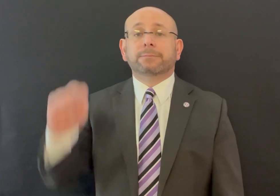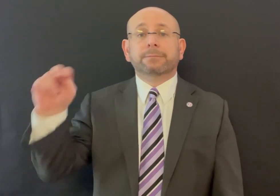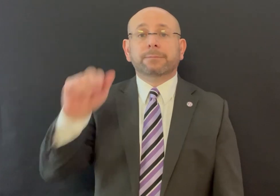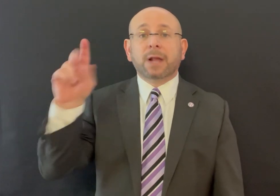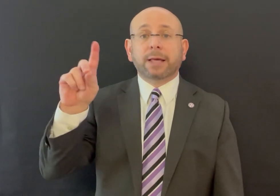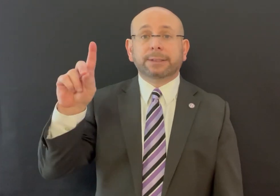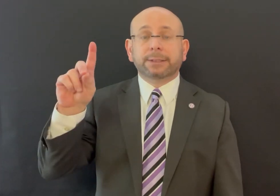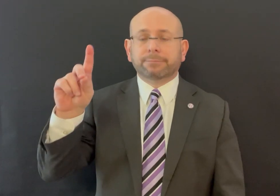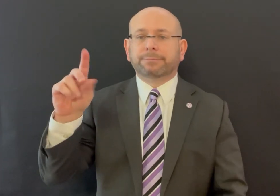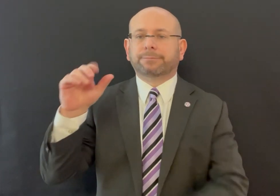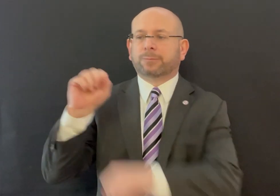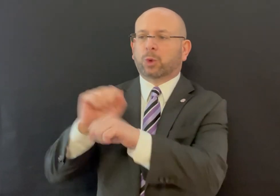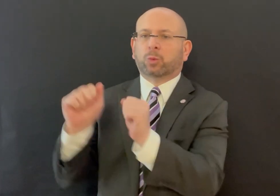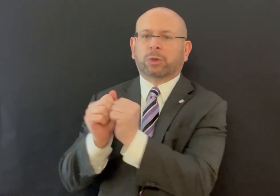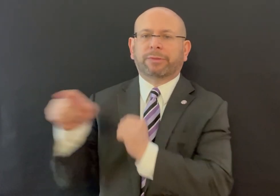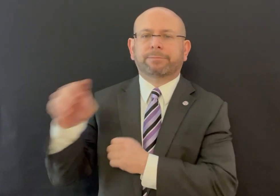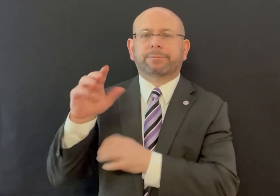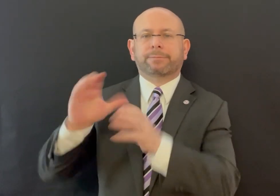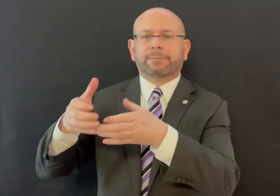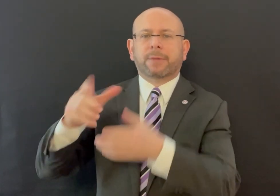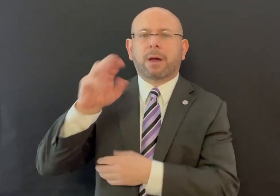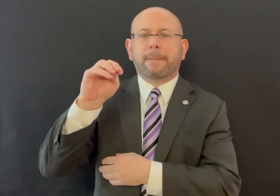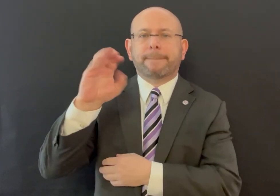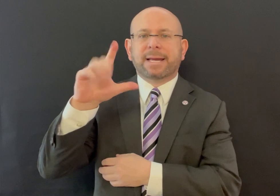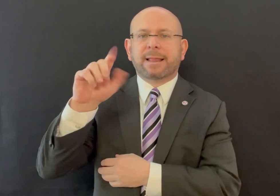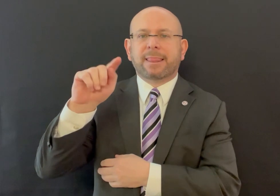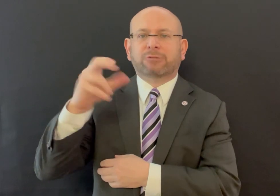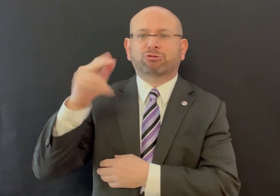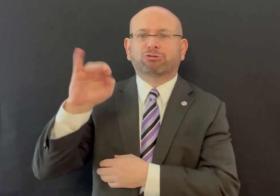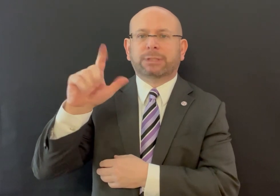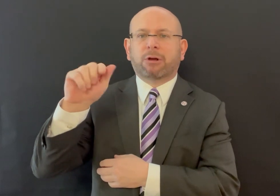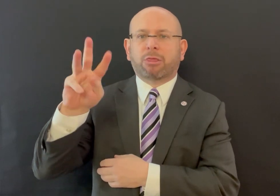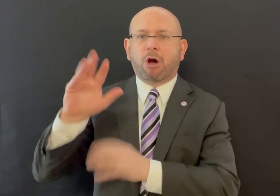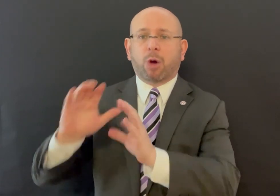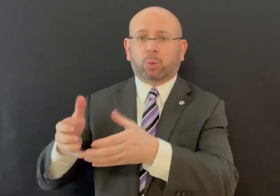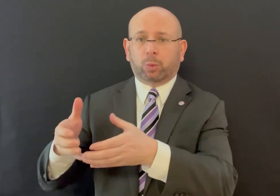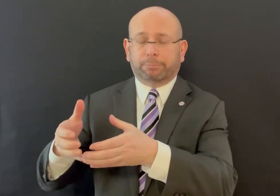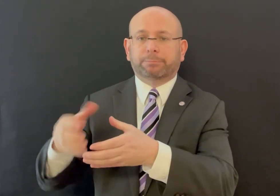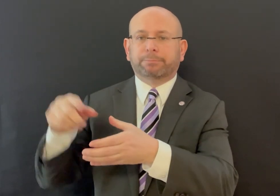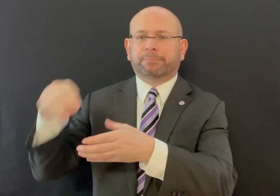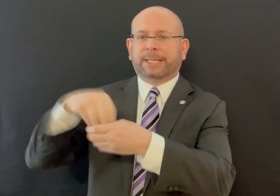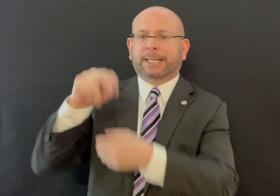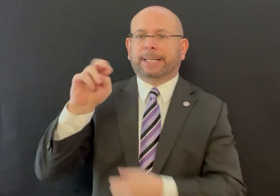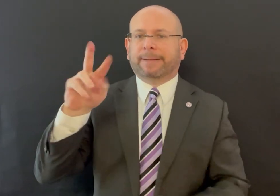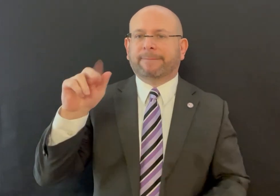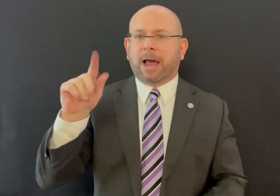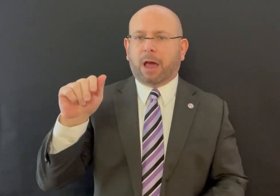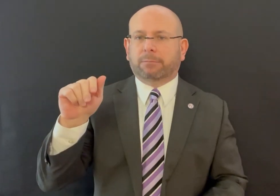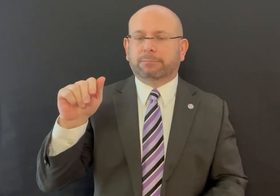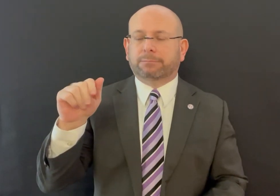The NAD and the McLetchie Law Group (based in Nevada)